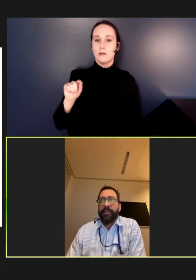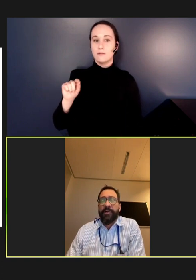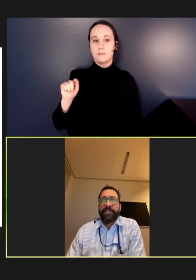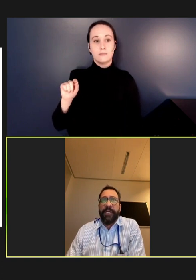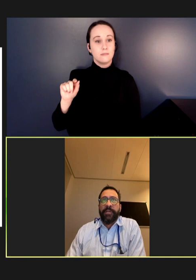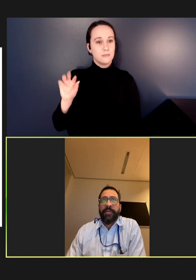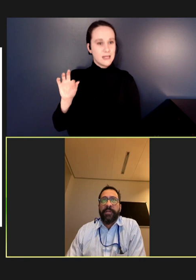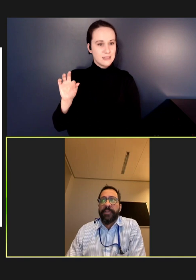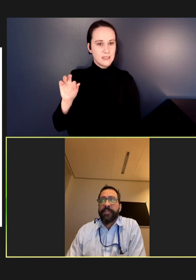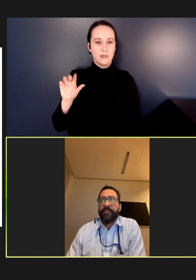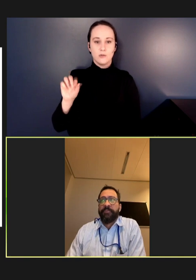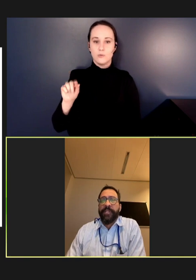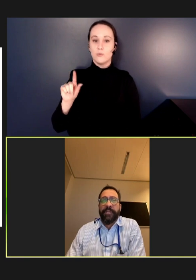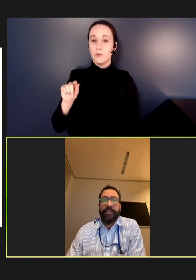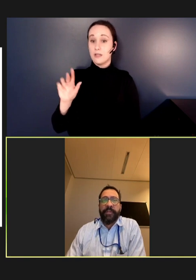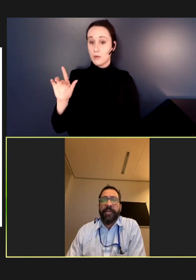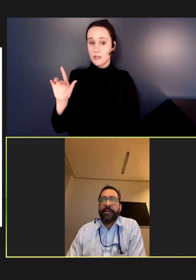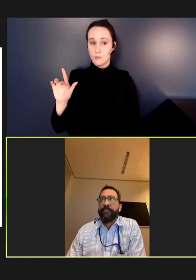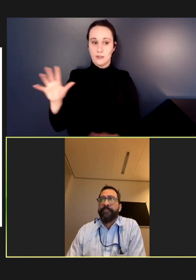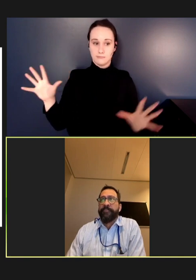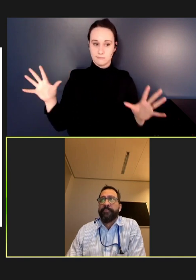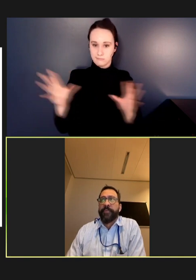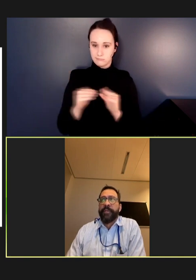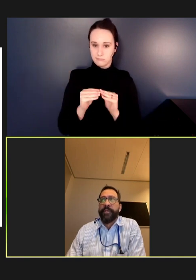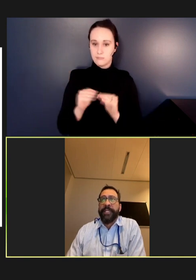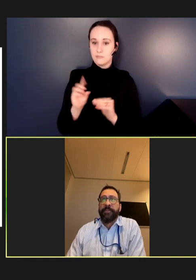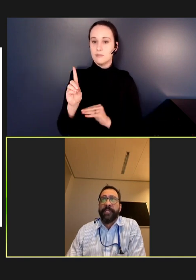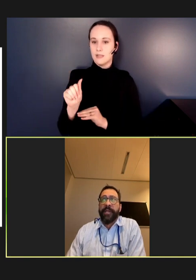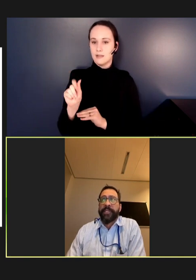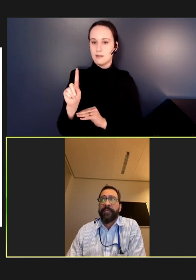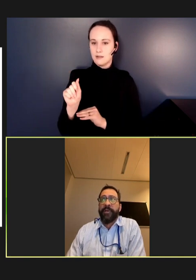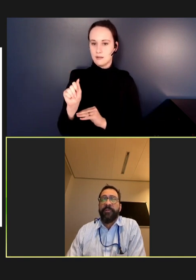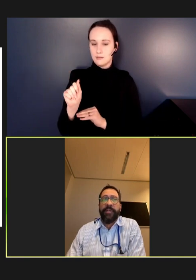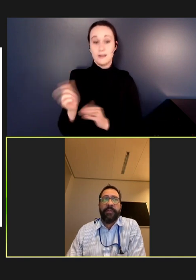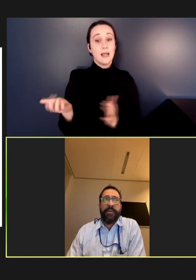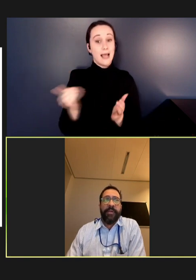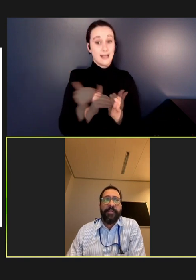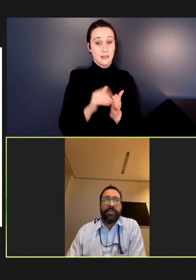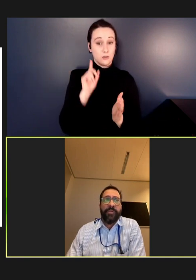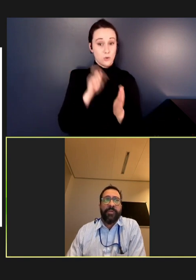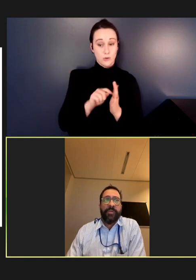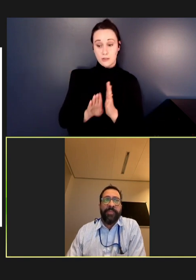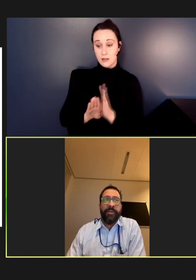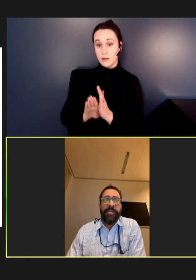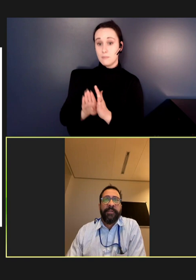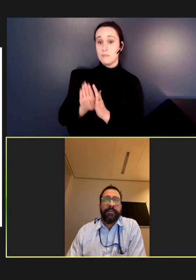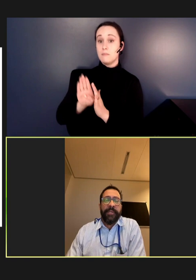large-scale resurgence of the region leading up to the onset of COVID. This quiescent period,